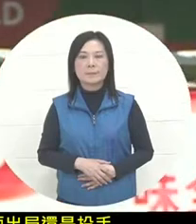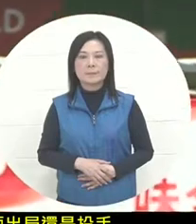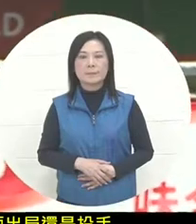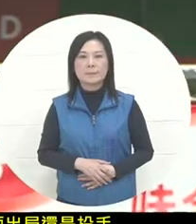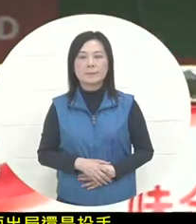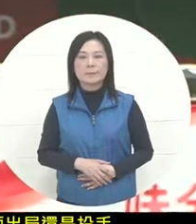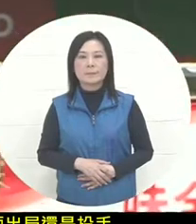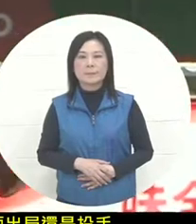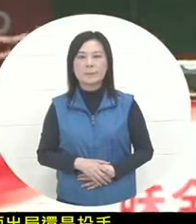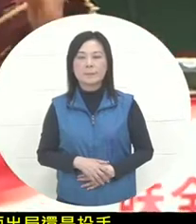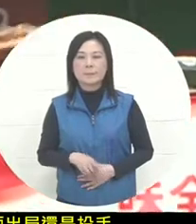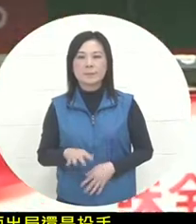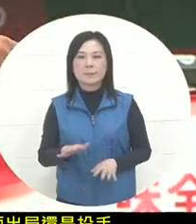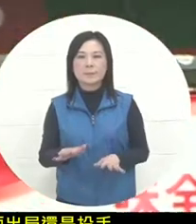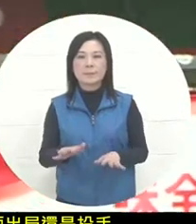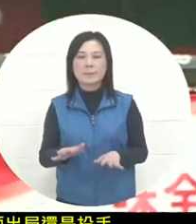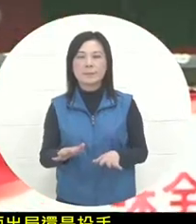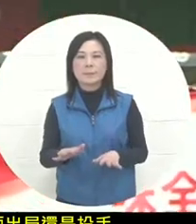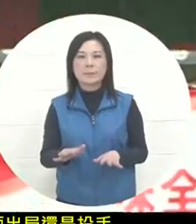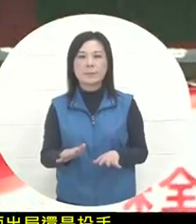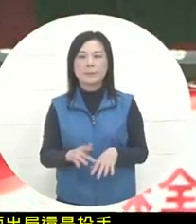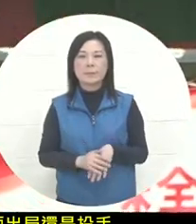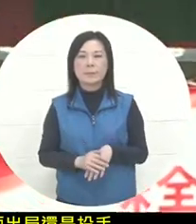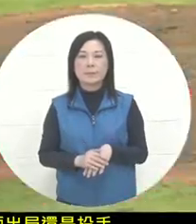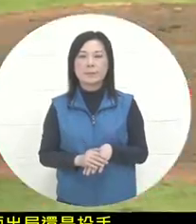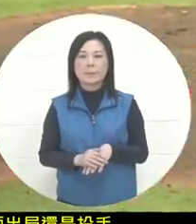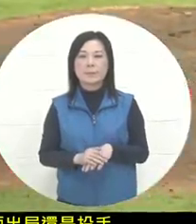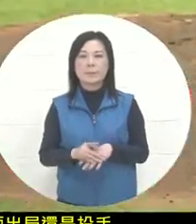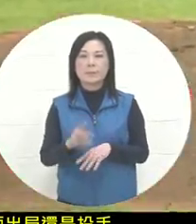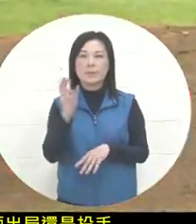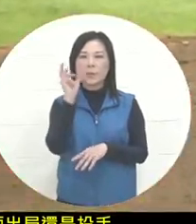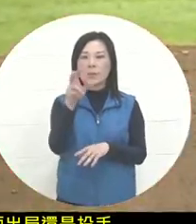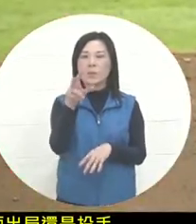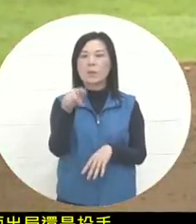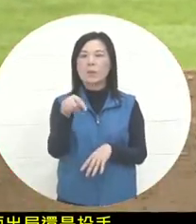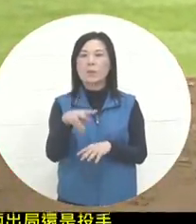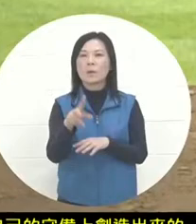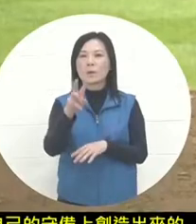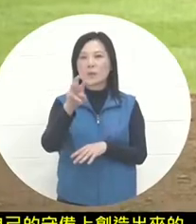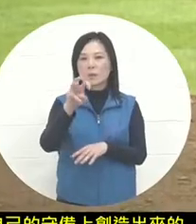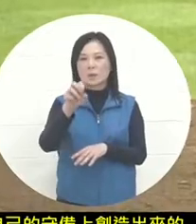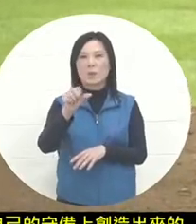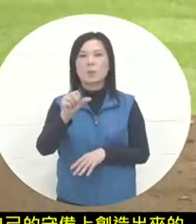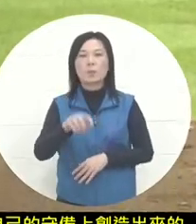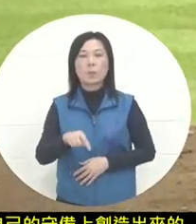hand on the pitcher's ball is already the 35th. At the same time, does this obvious bad ball